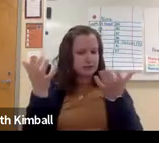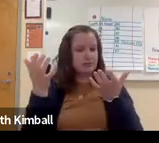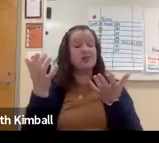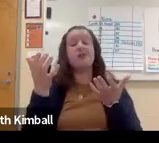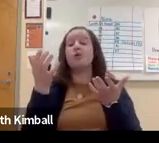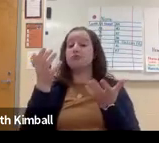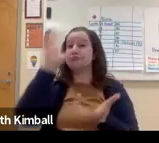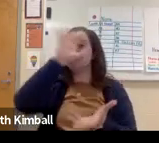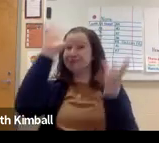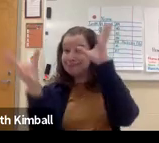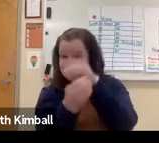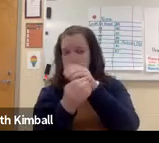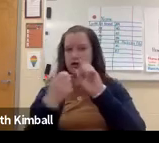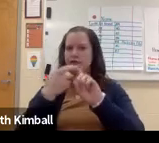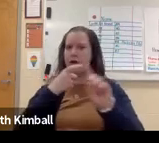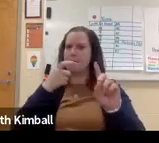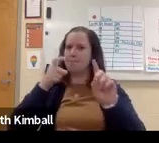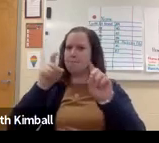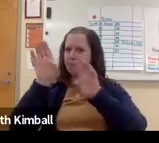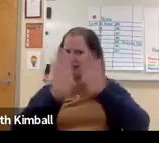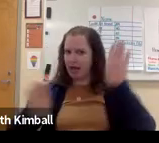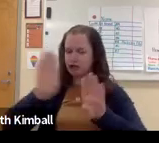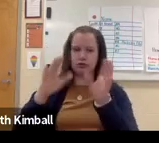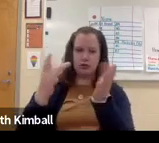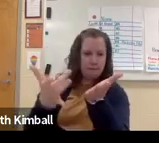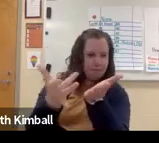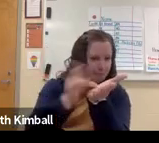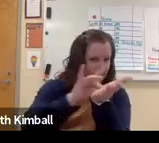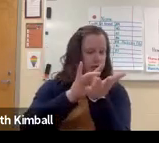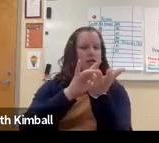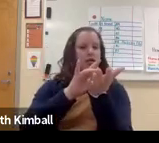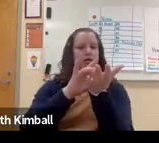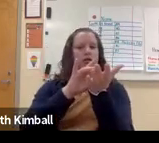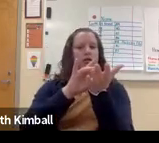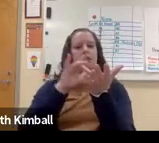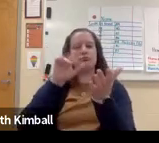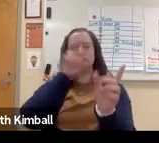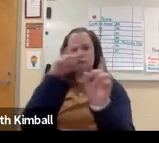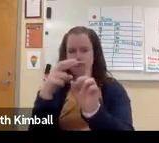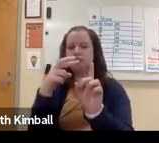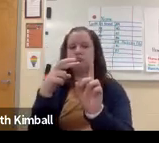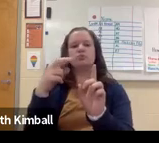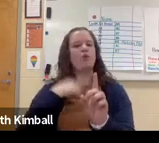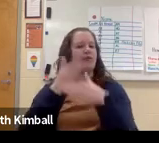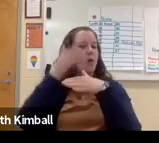You may have seen different causes of deafness. It can be biologically cause, medical.